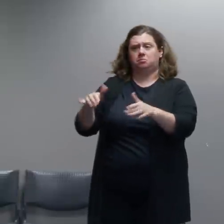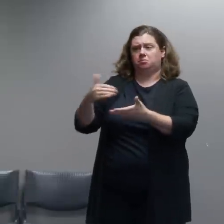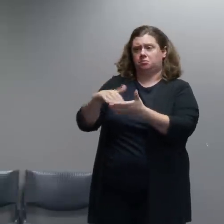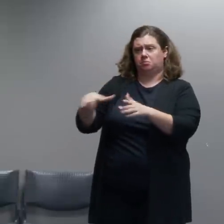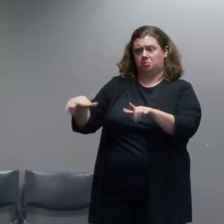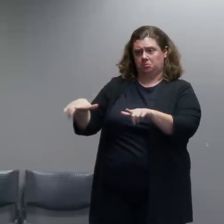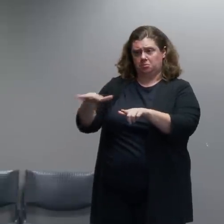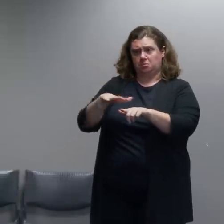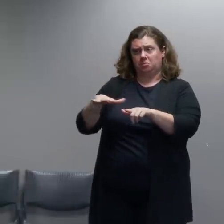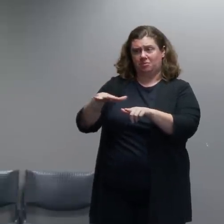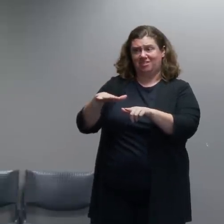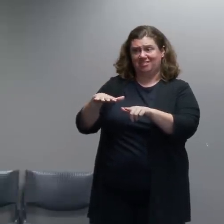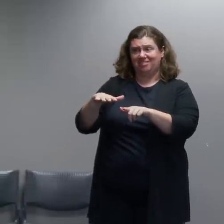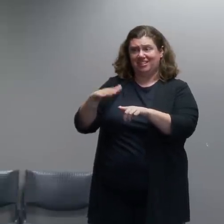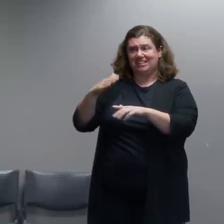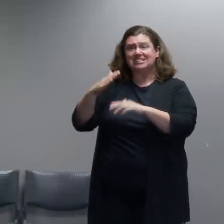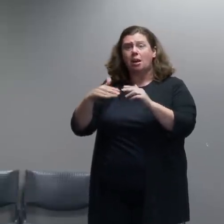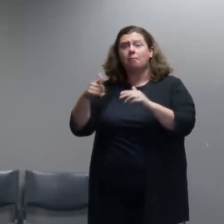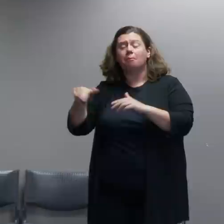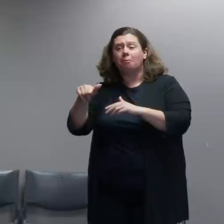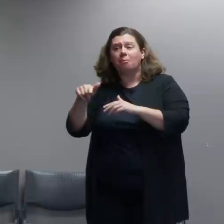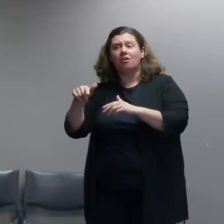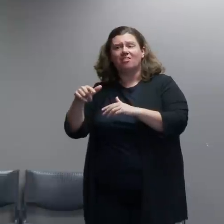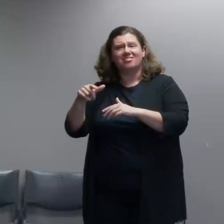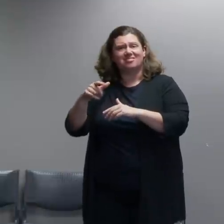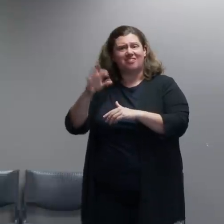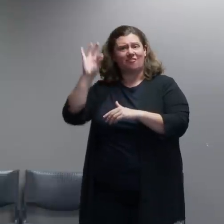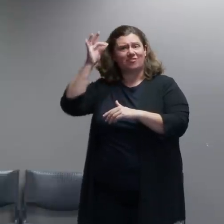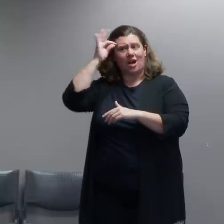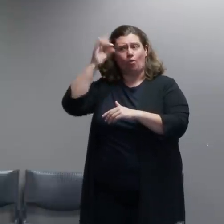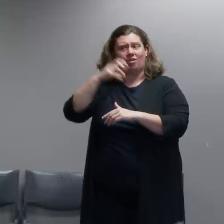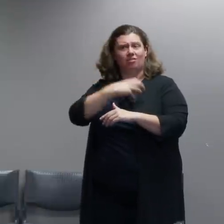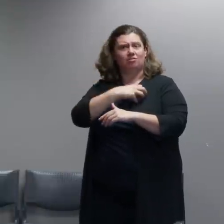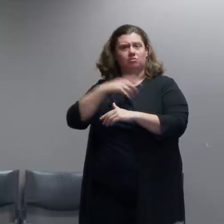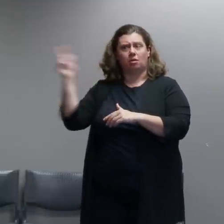protective service office officers that were trying to protect the